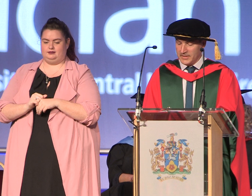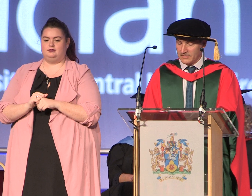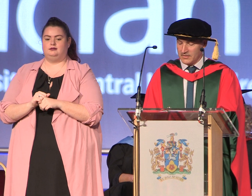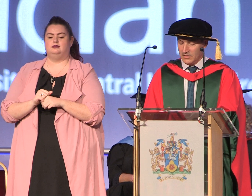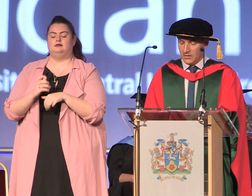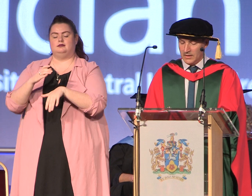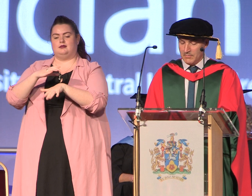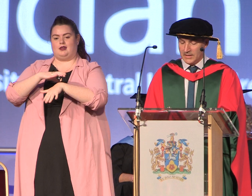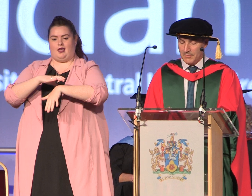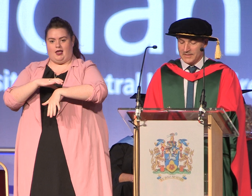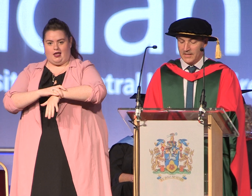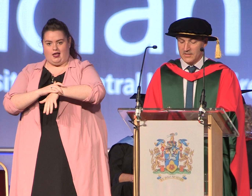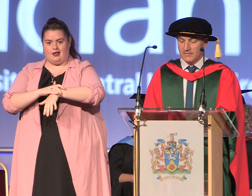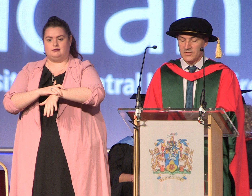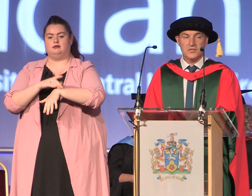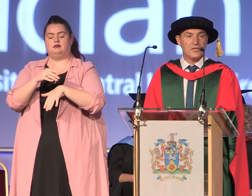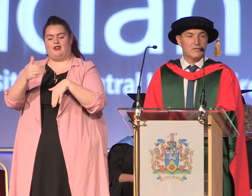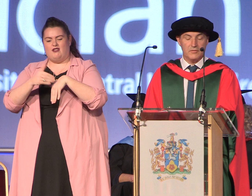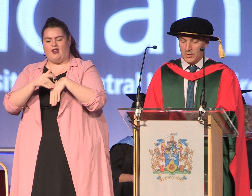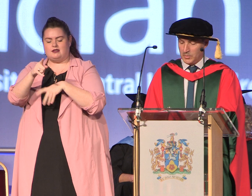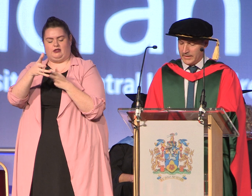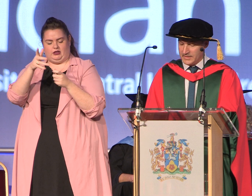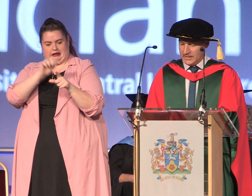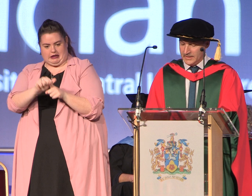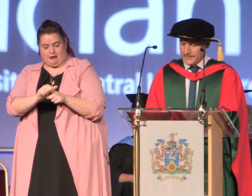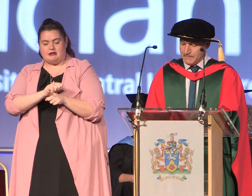Protectors on Lower Limb Kinematics of Association Football Players a